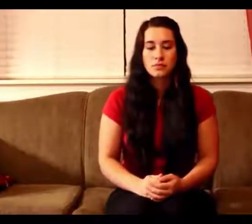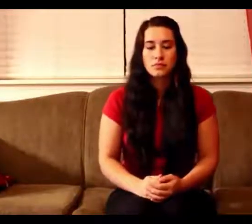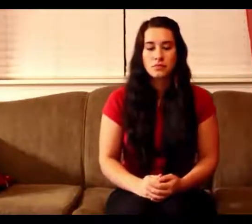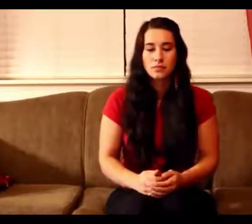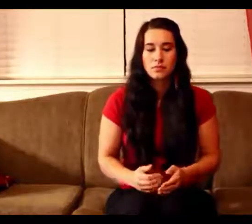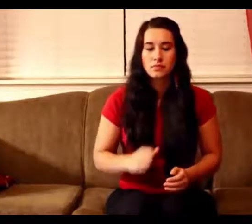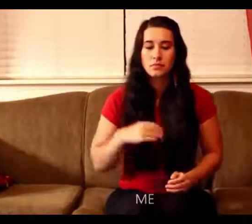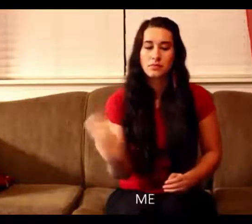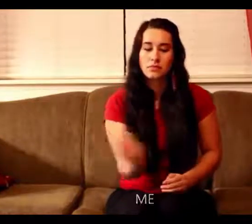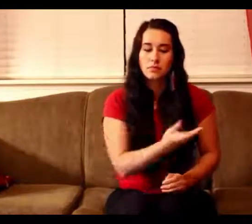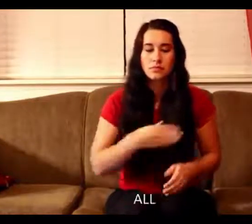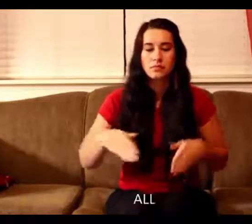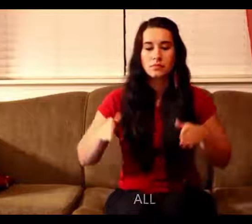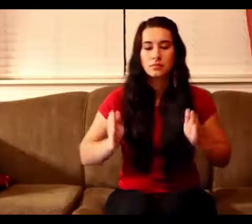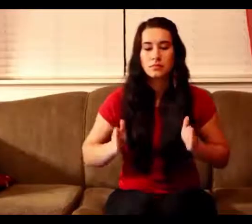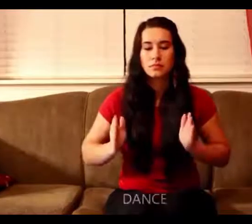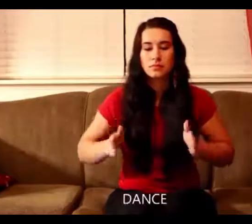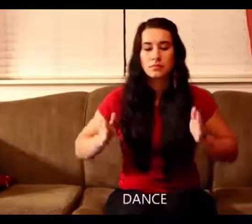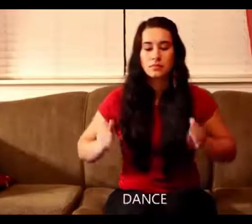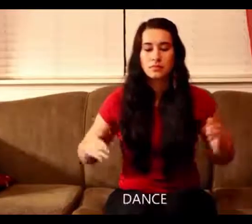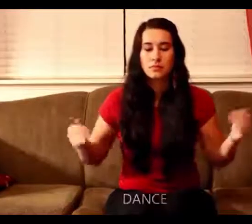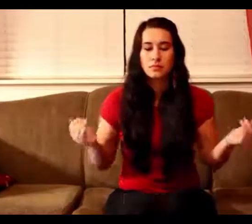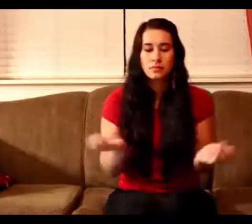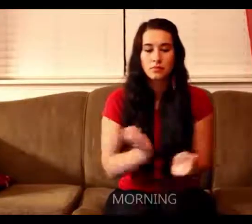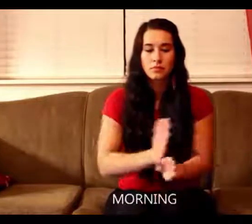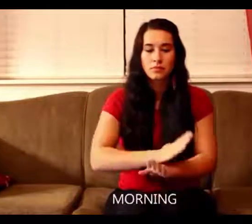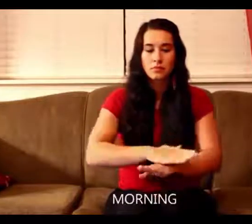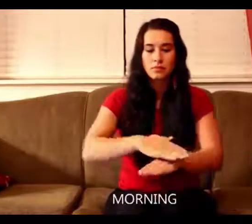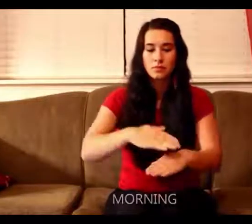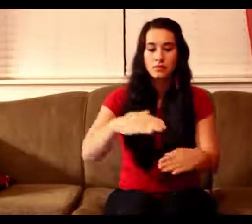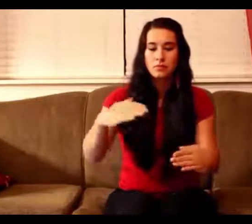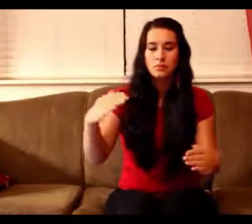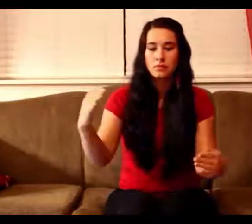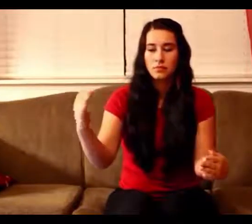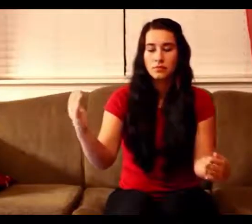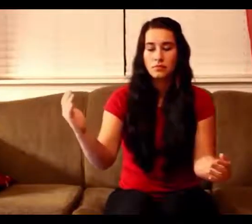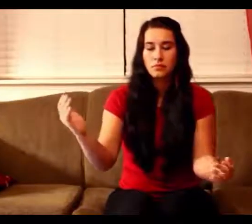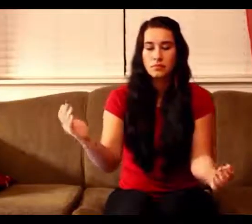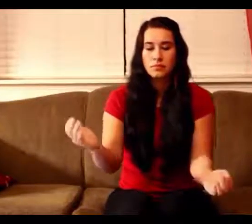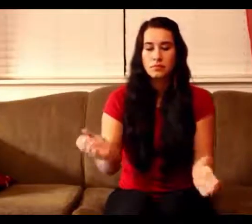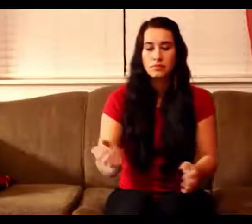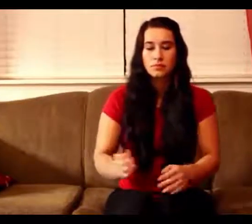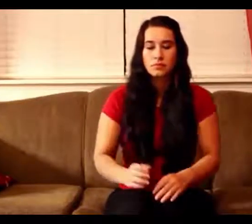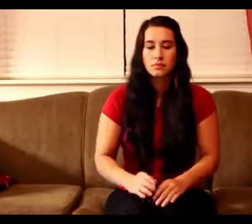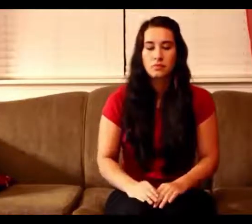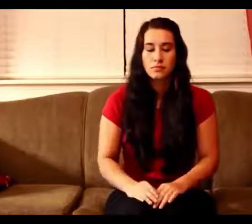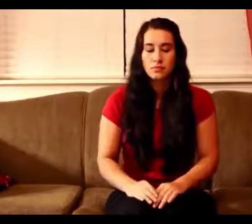We'll dance all night until the morning song is sung